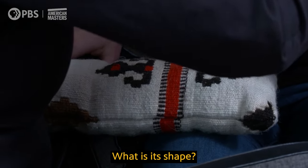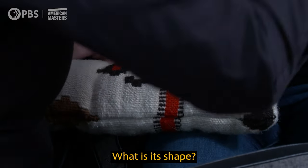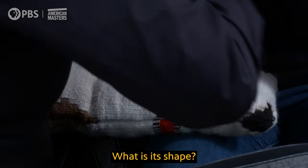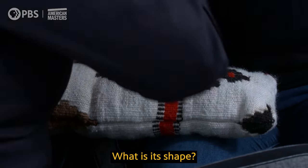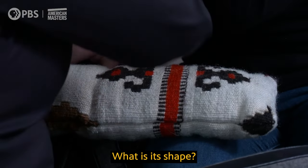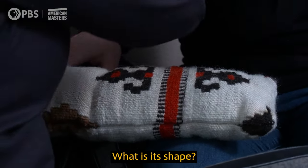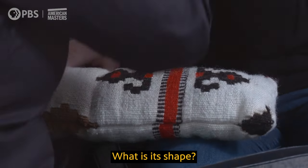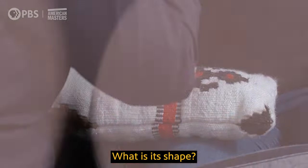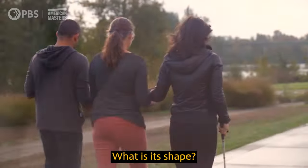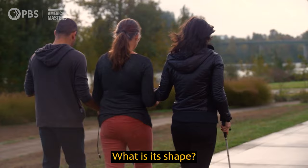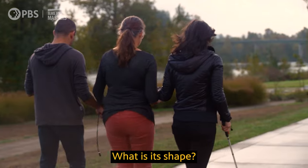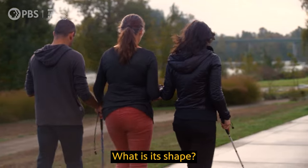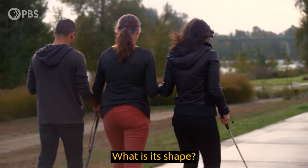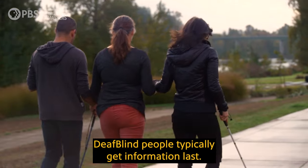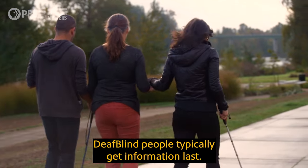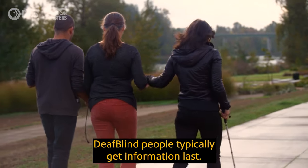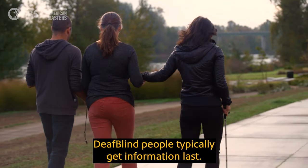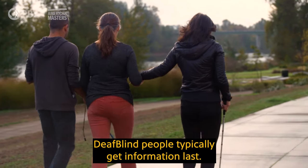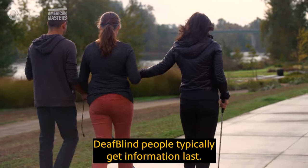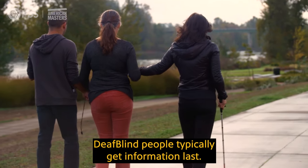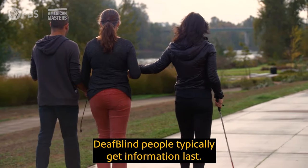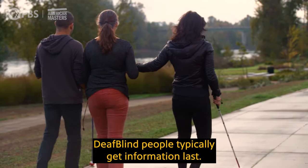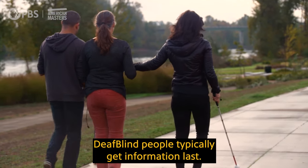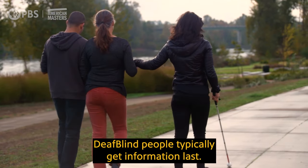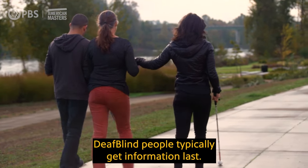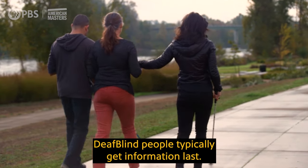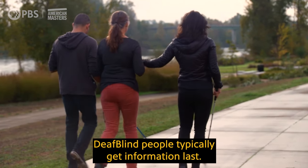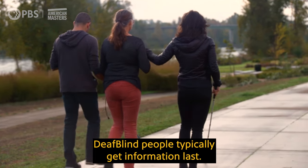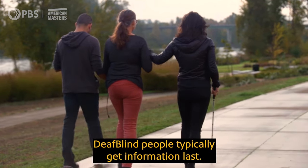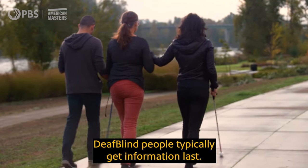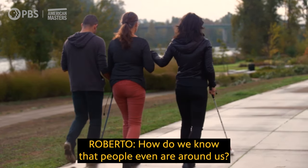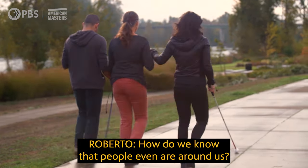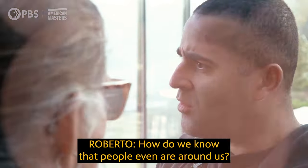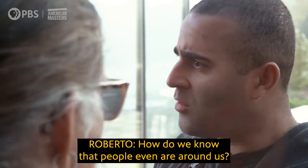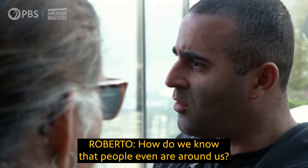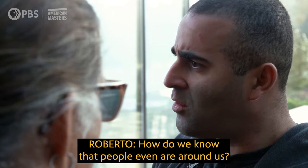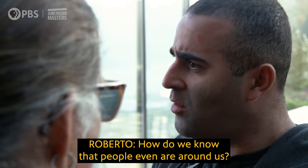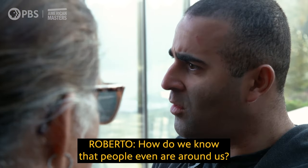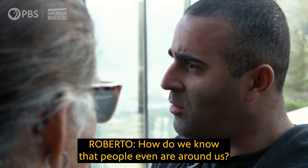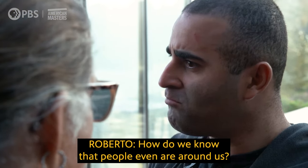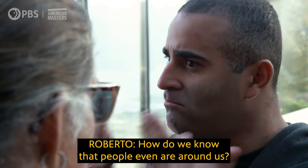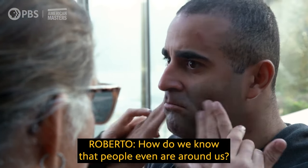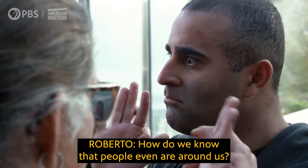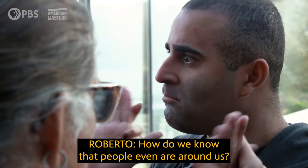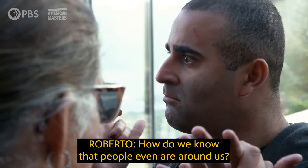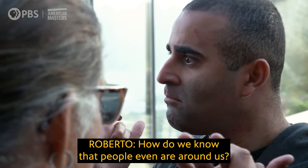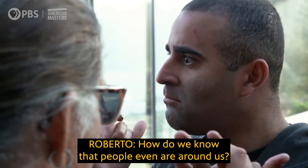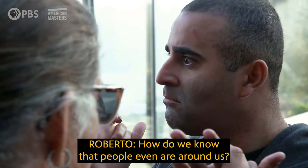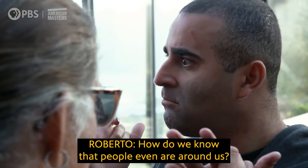What is its shape? DeafBlind people typically get information last. How do we know that people even are around us?